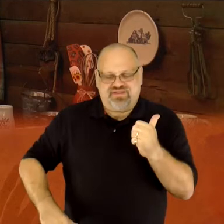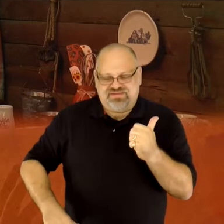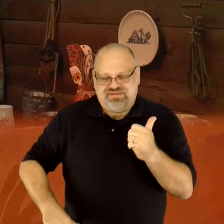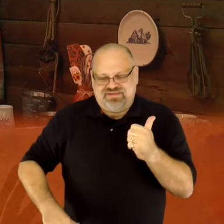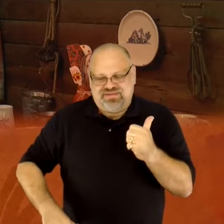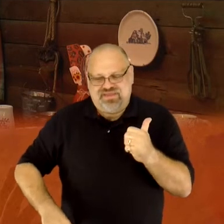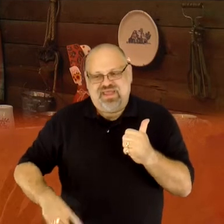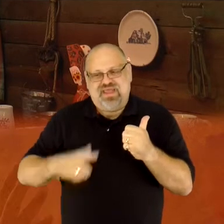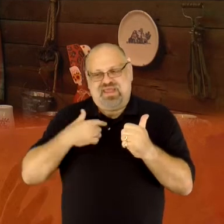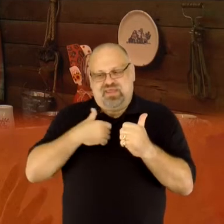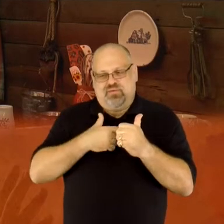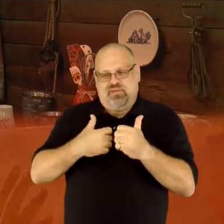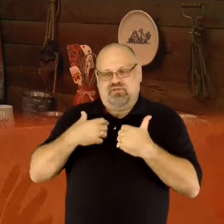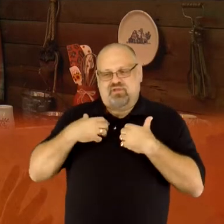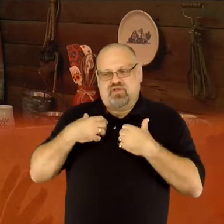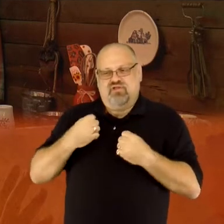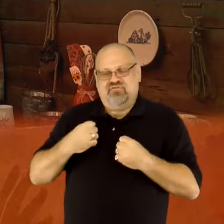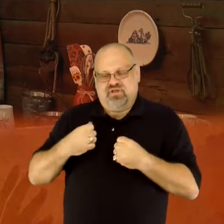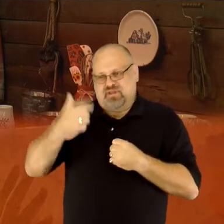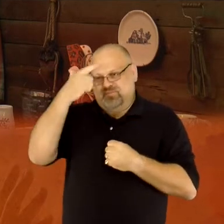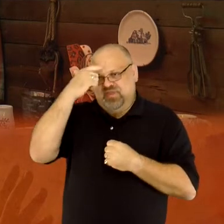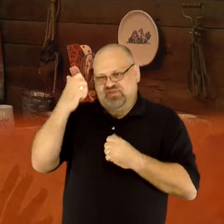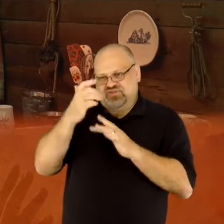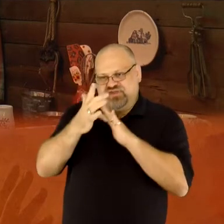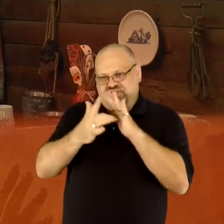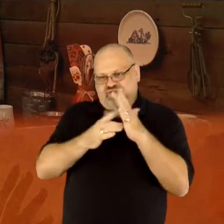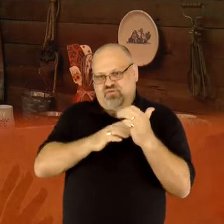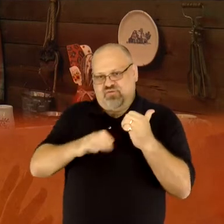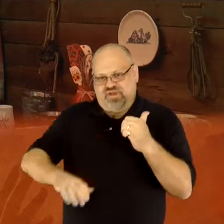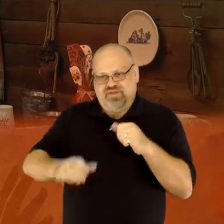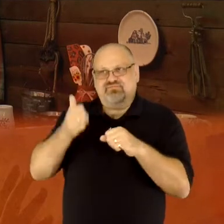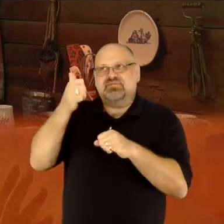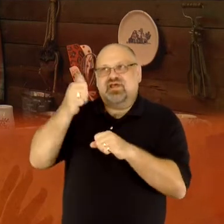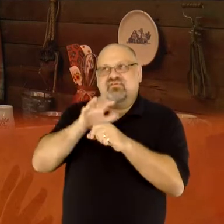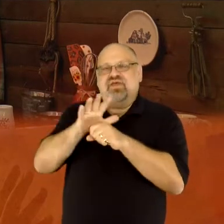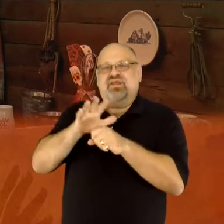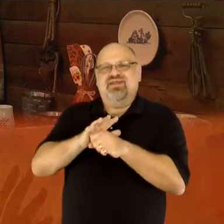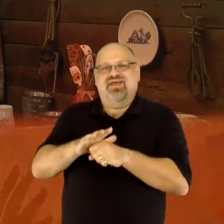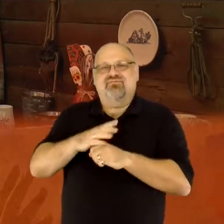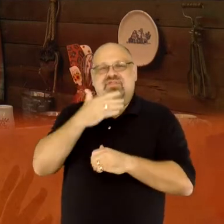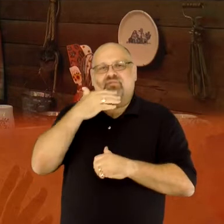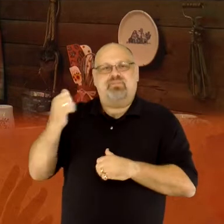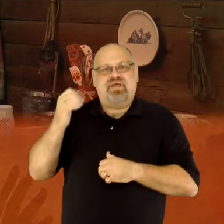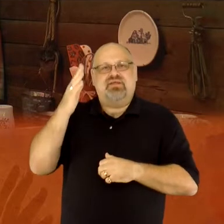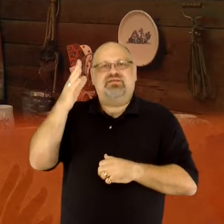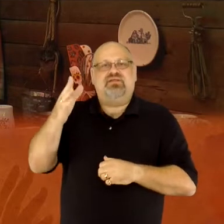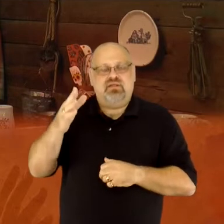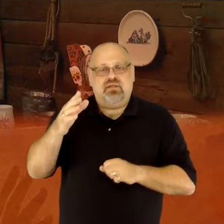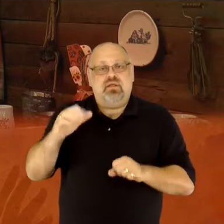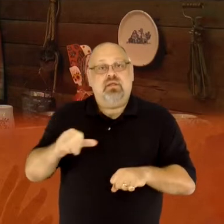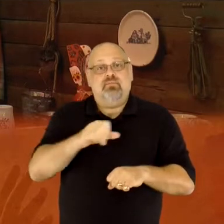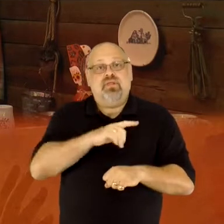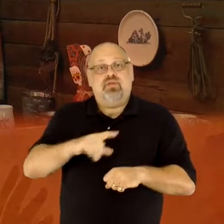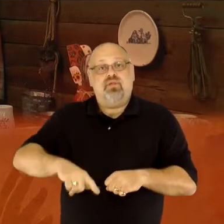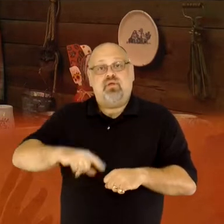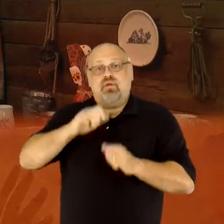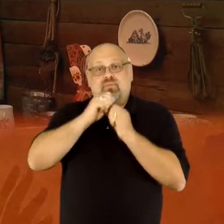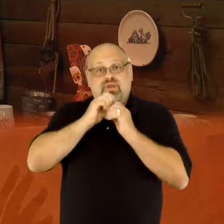And, we are confident that because Jesus Christ is enough, the best is yet to come. May the Lord bless